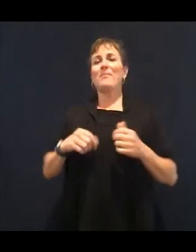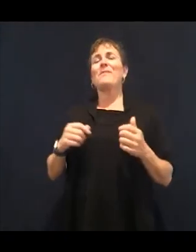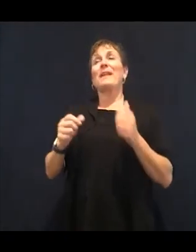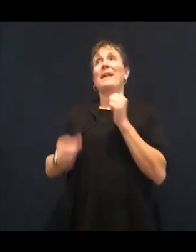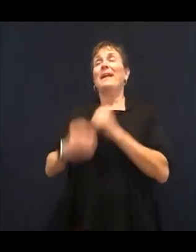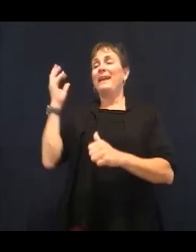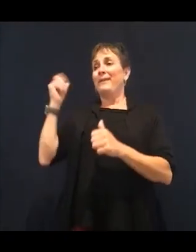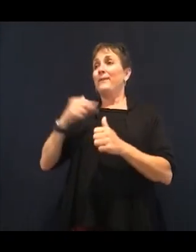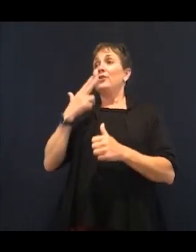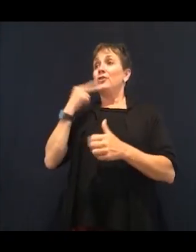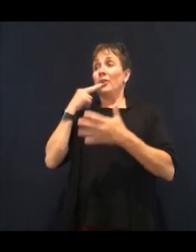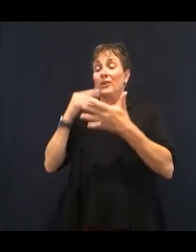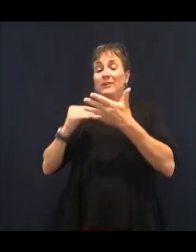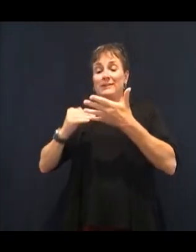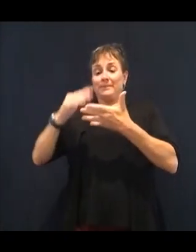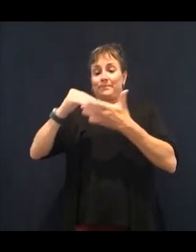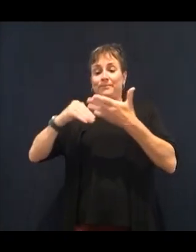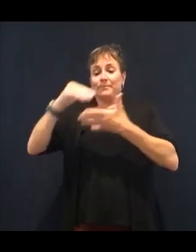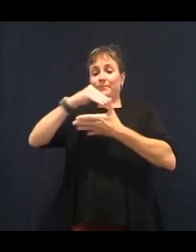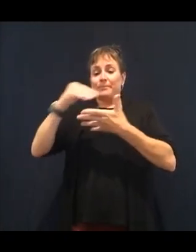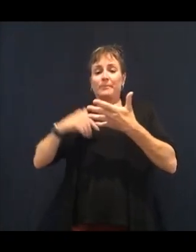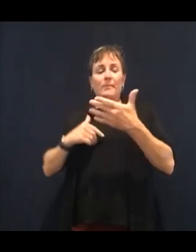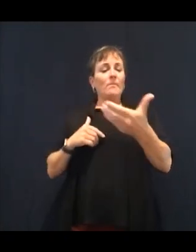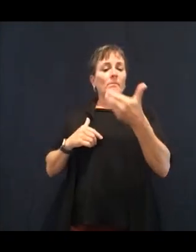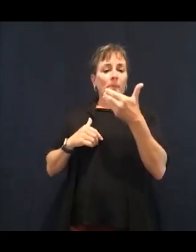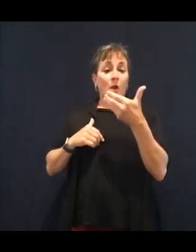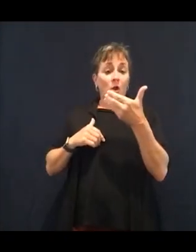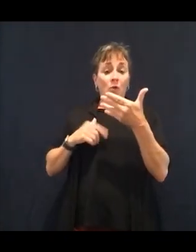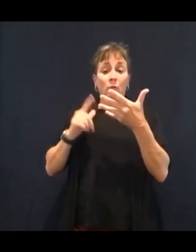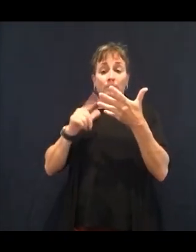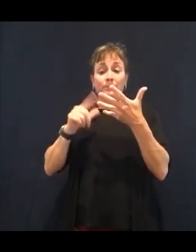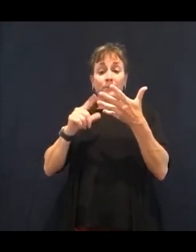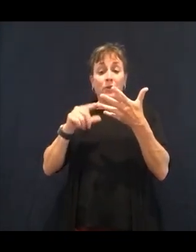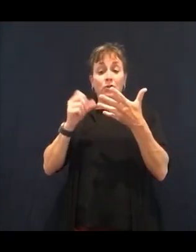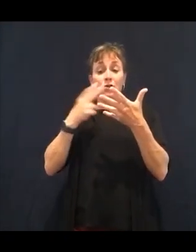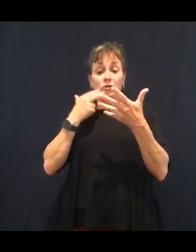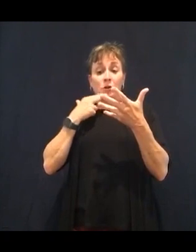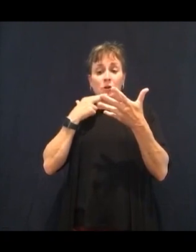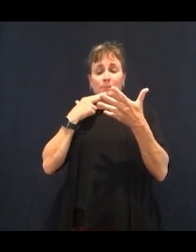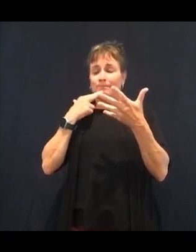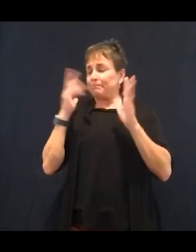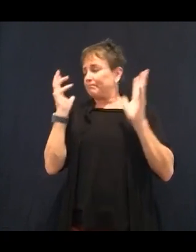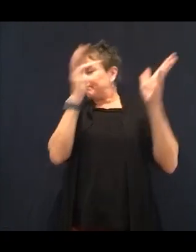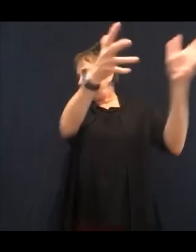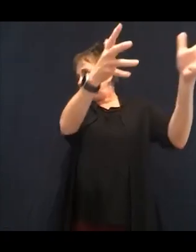So if sugar is one of the last ingredients, you might be in a better position or a salt